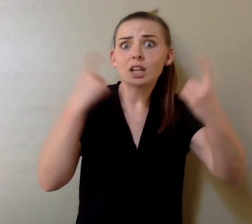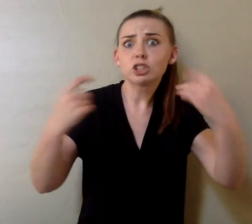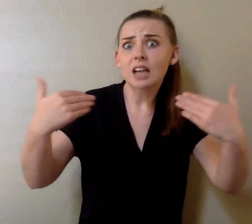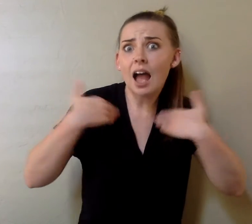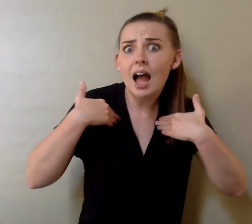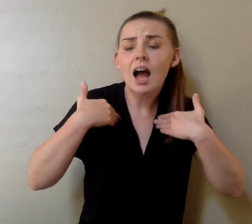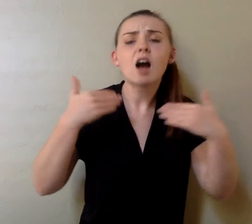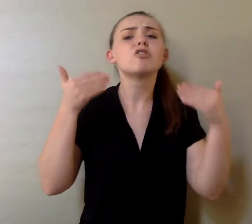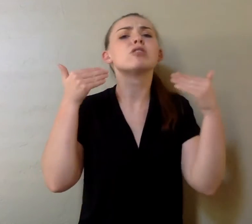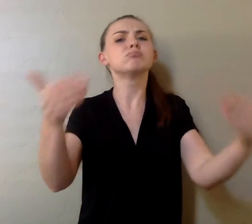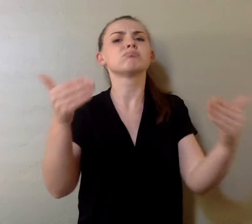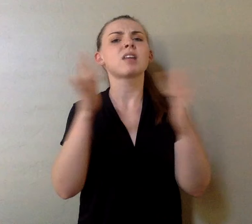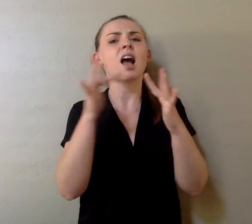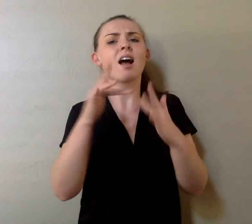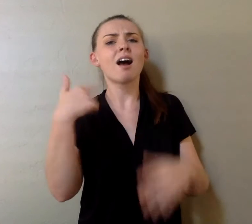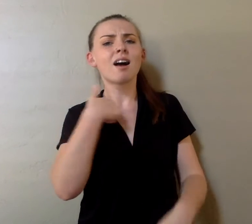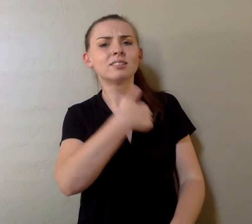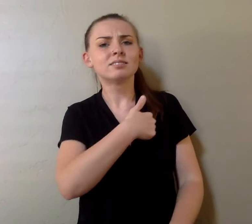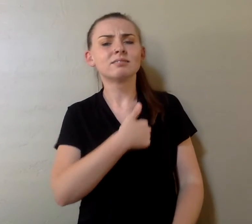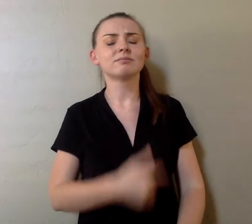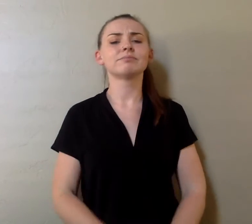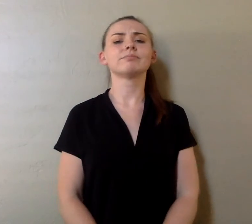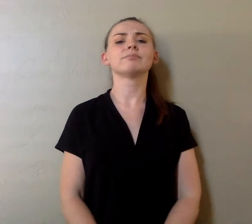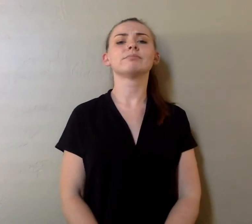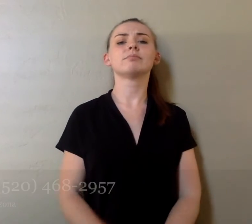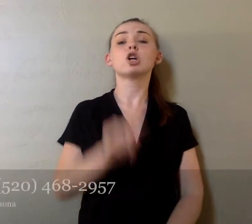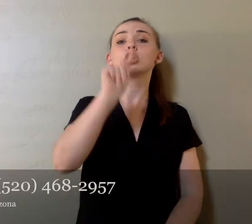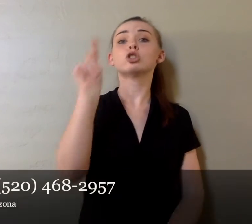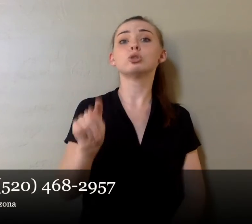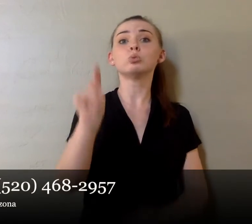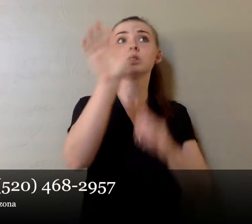If you have any questions, feel free to contact us at: